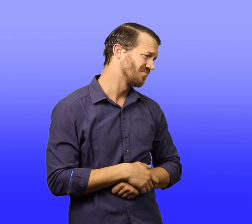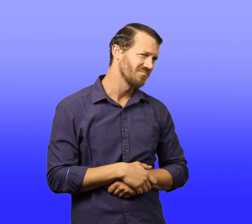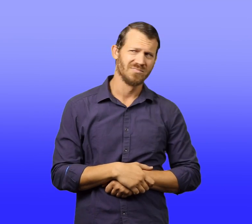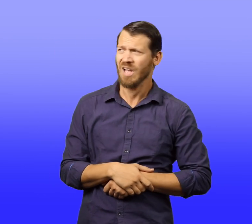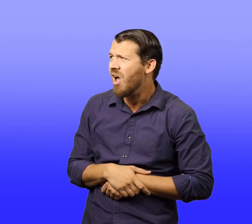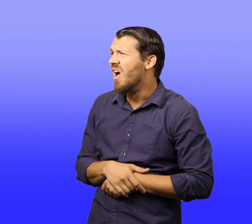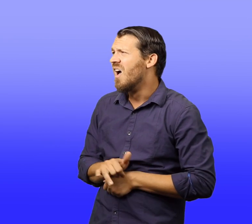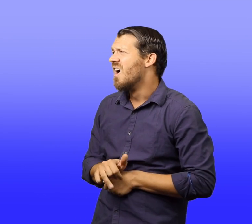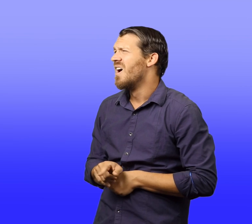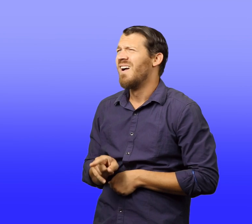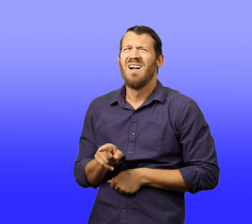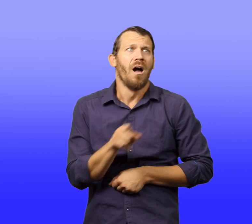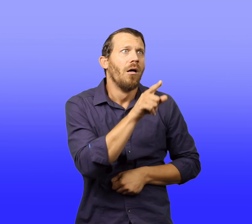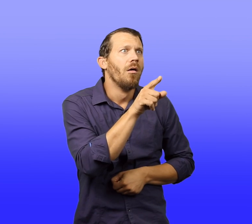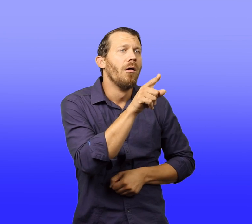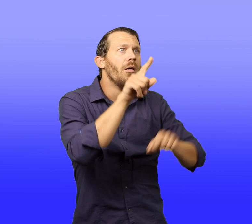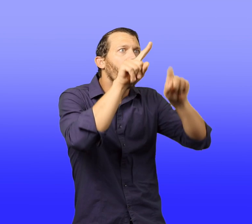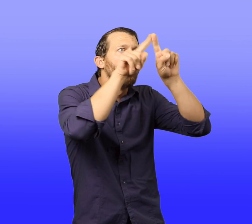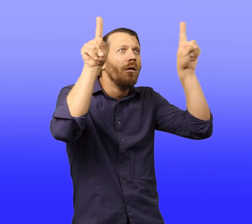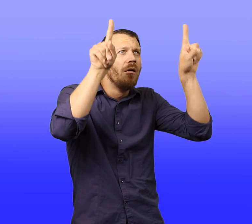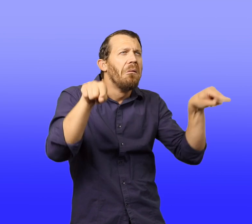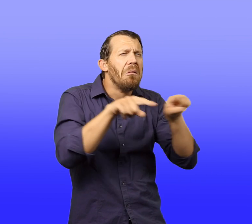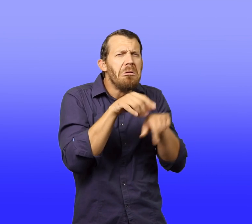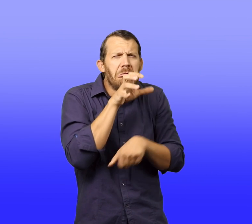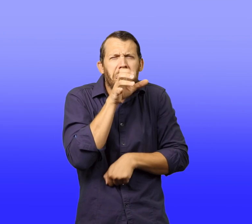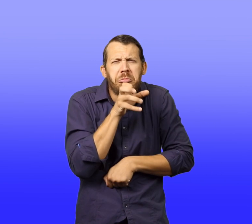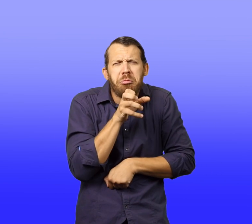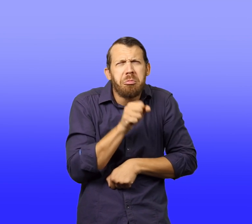"Do people live here?" he asked. "Not anymore," answered the man.